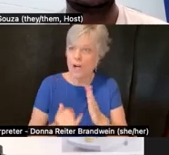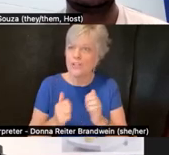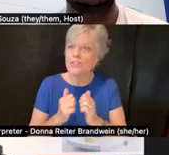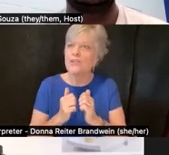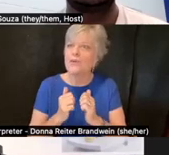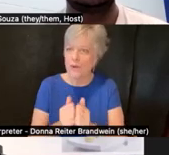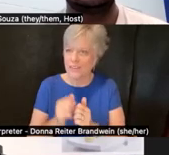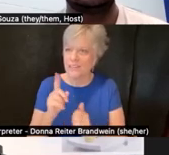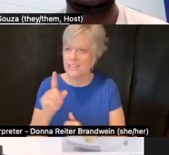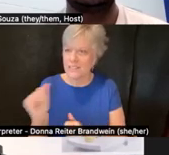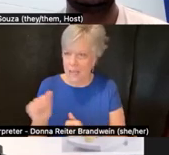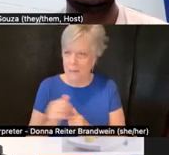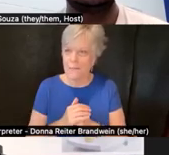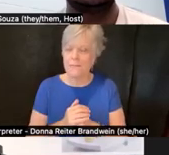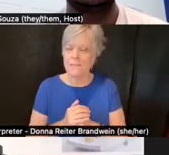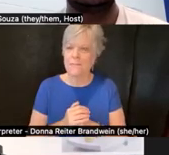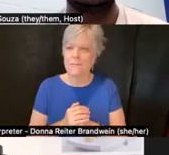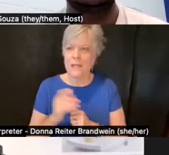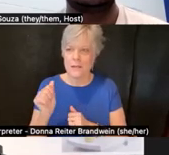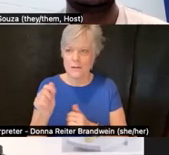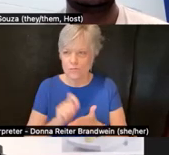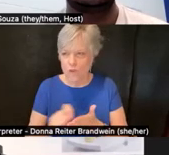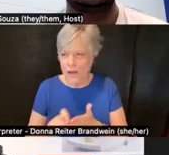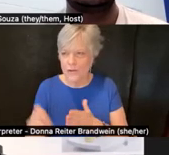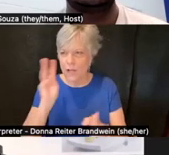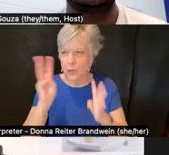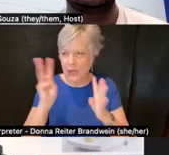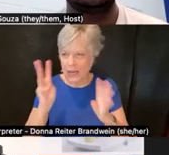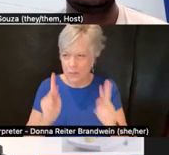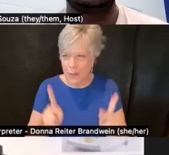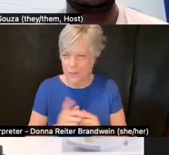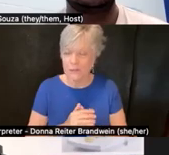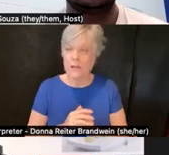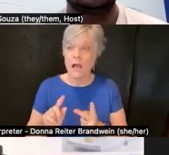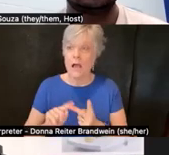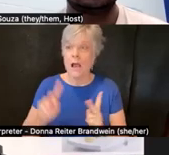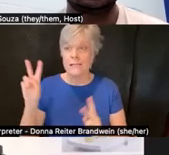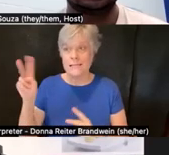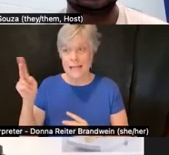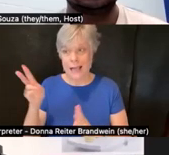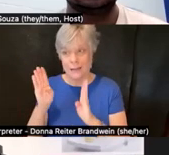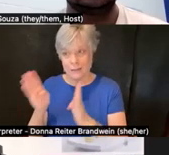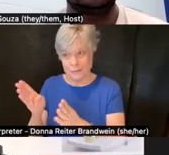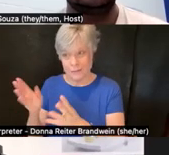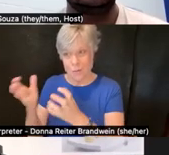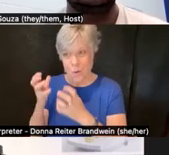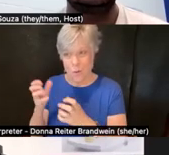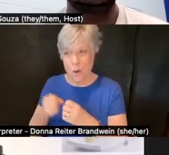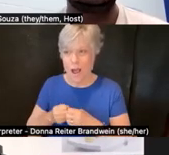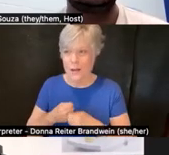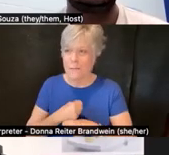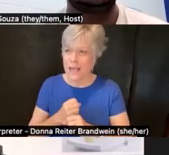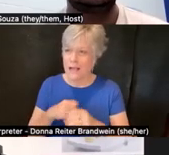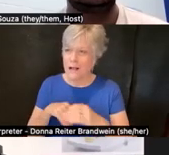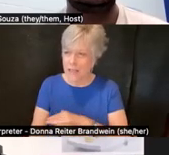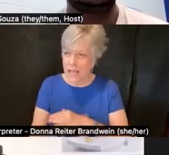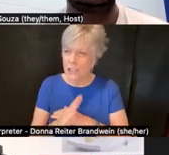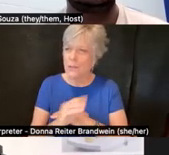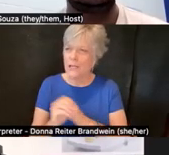disabled artists, writers, and creatives. Second, we seek to make available and expand a searchable core of this work